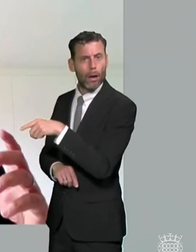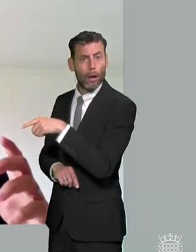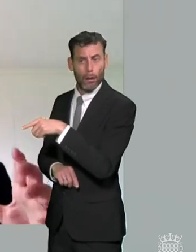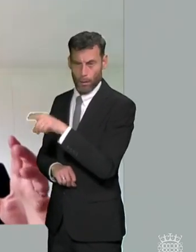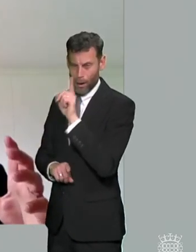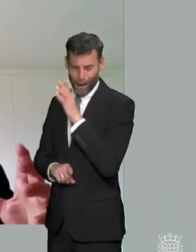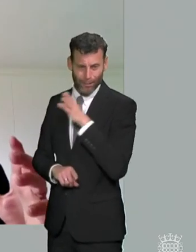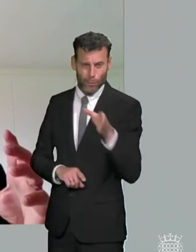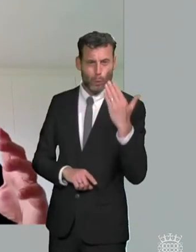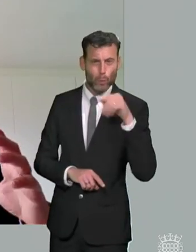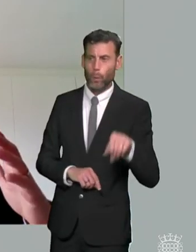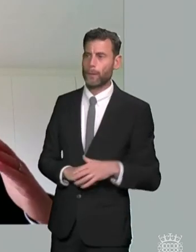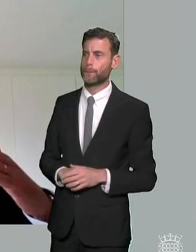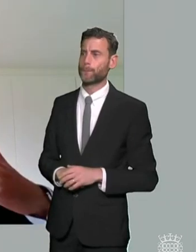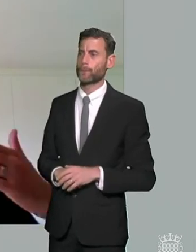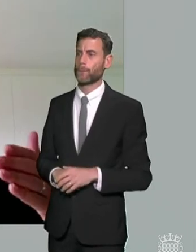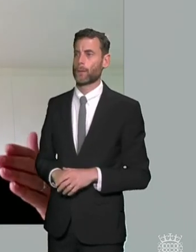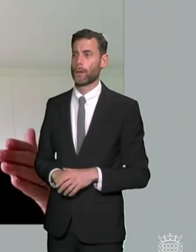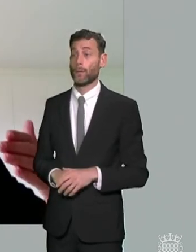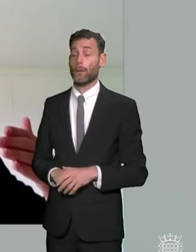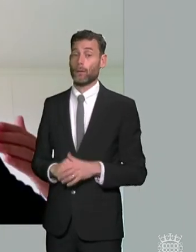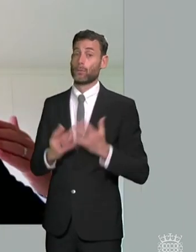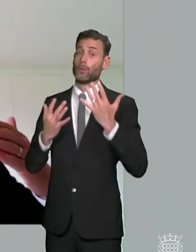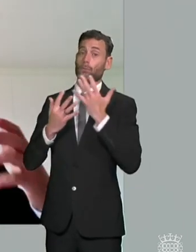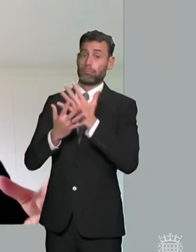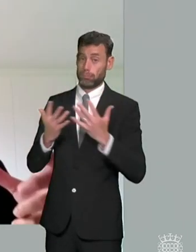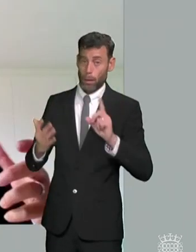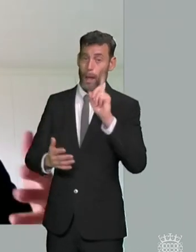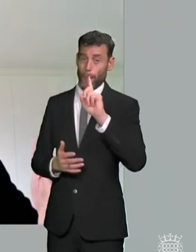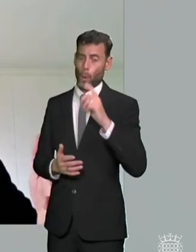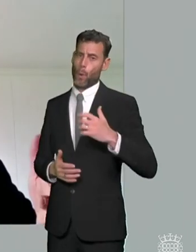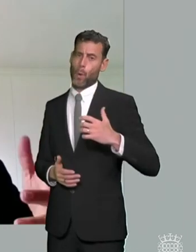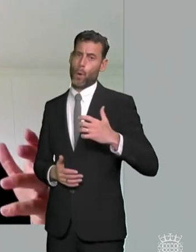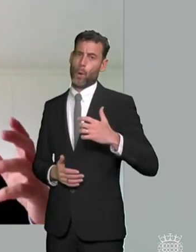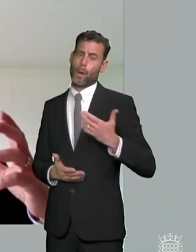we already look at um complaints where people come to us and particularly in areas as you say